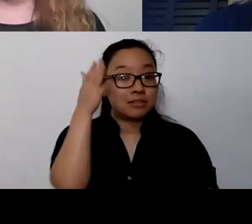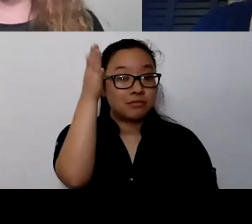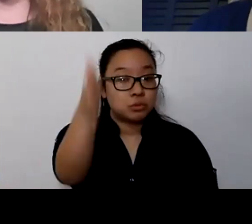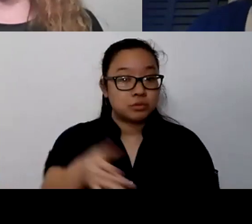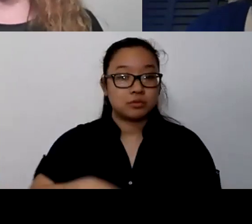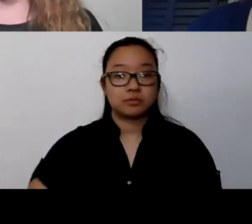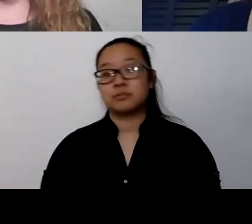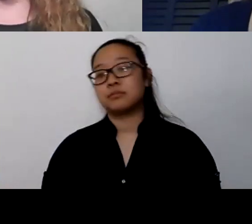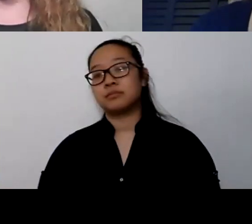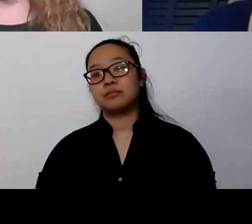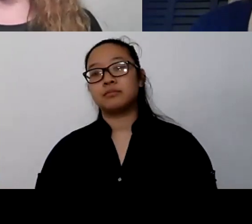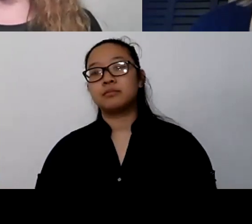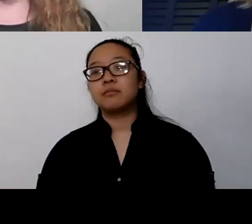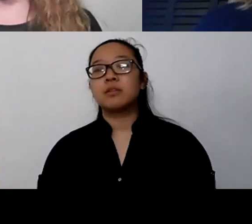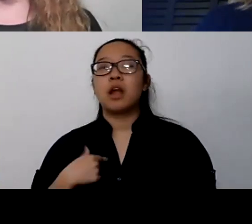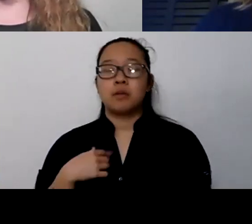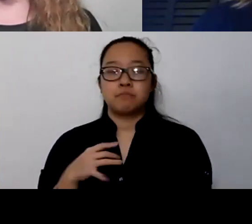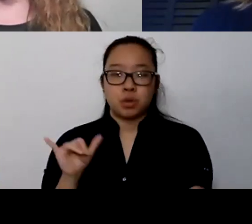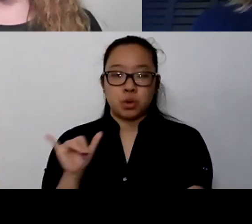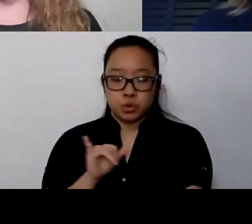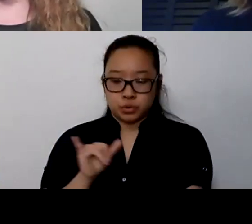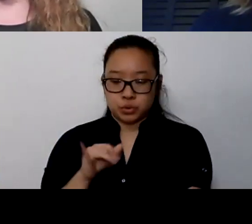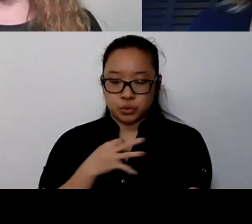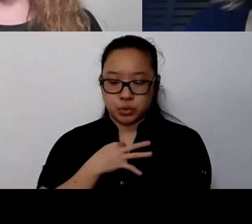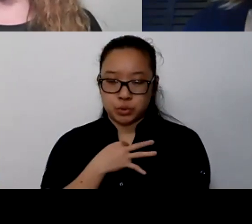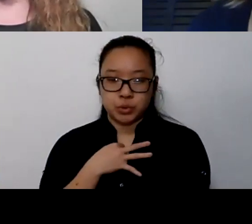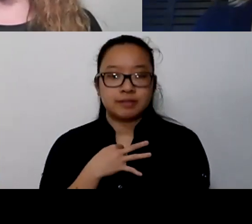I'm wondering, I think, one more question for the three of us just to talk through,